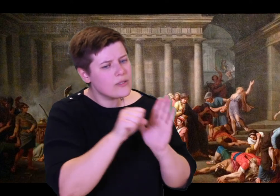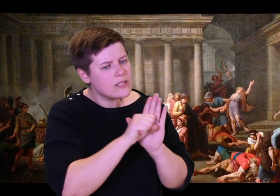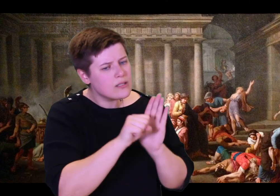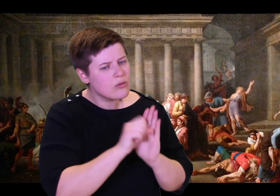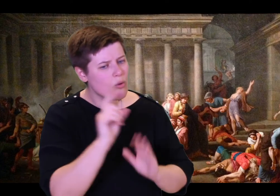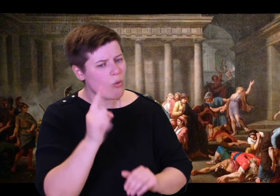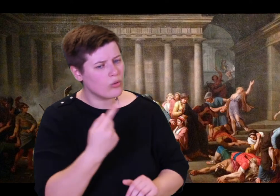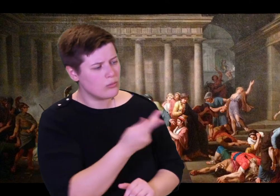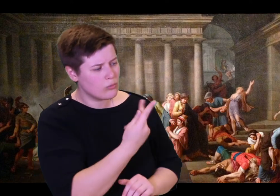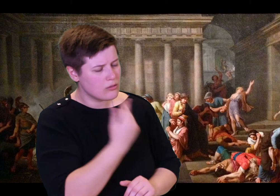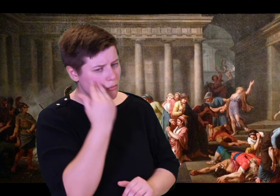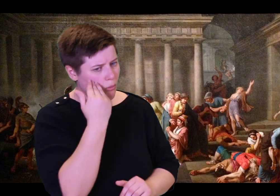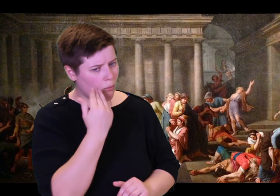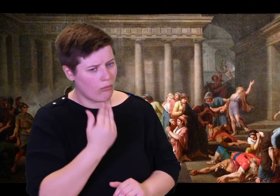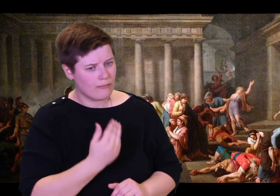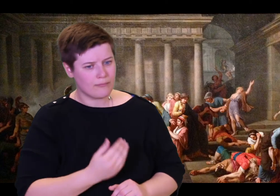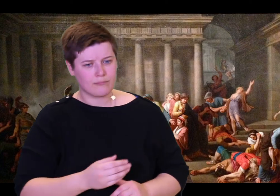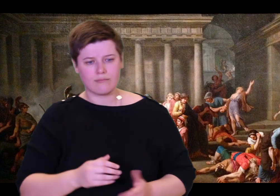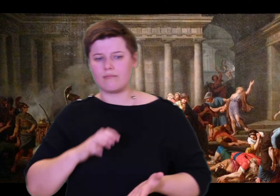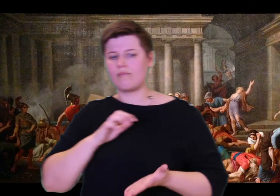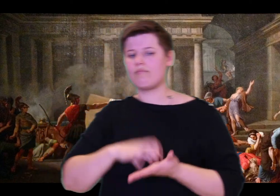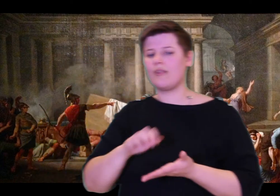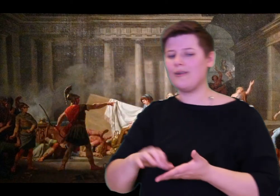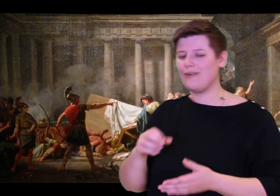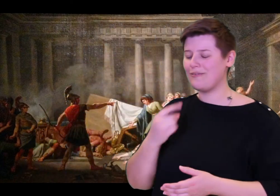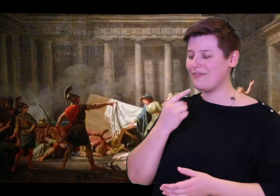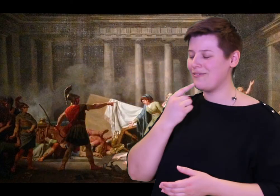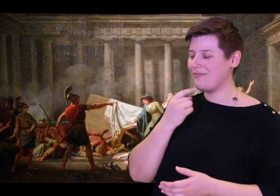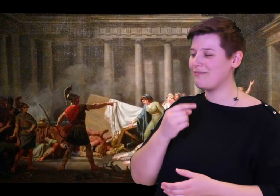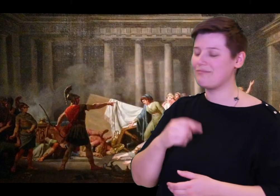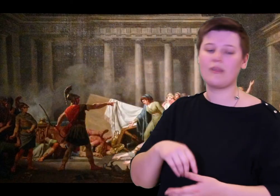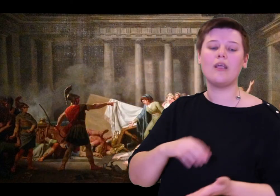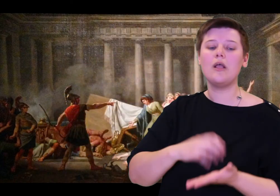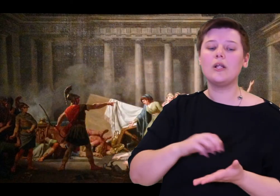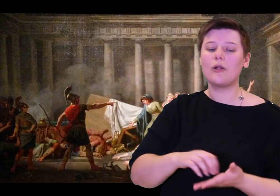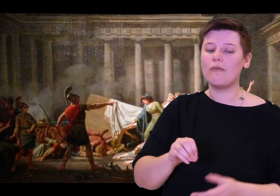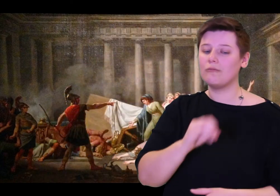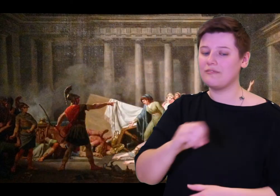come back after 20 long years of suffering! Your heart is always harder than stone!"